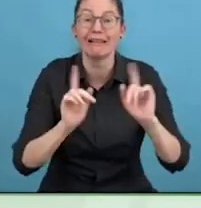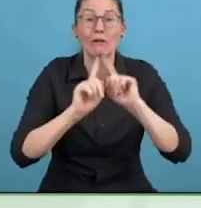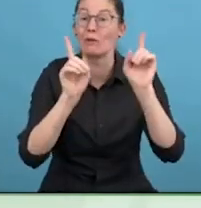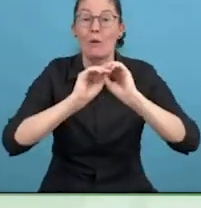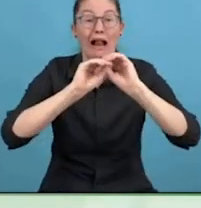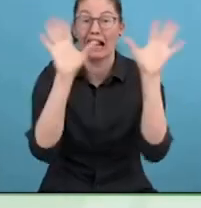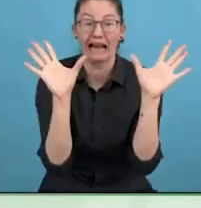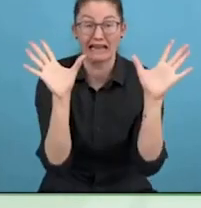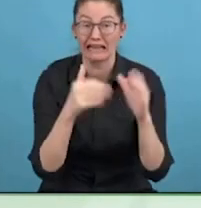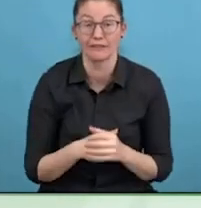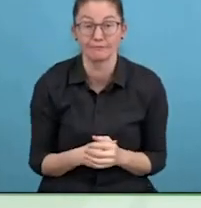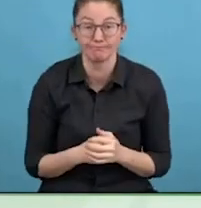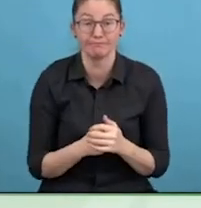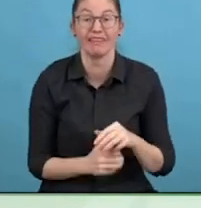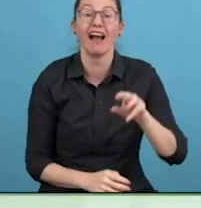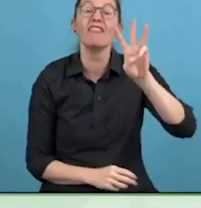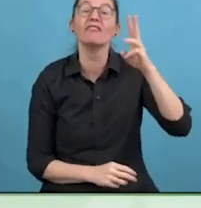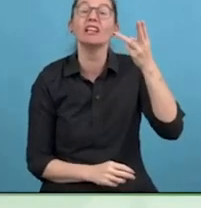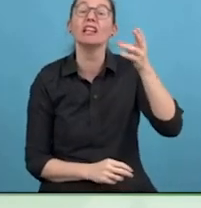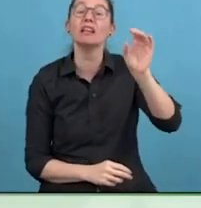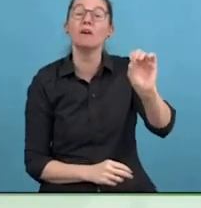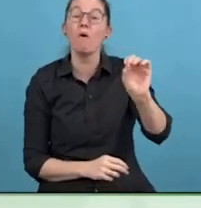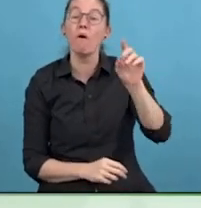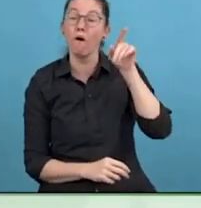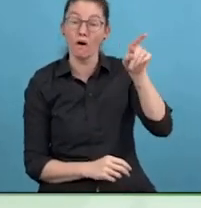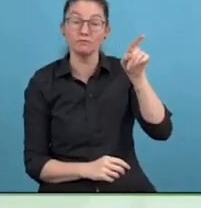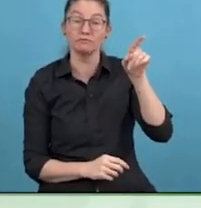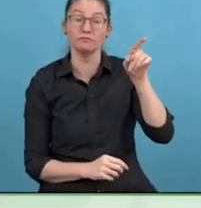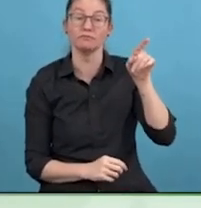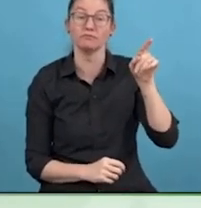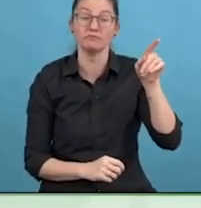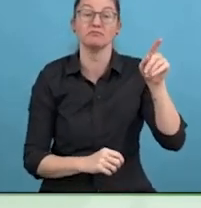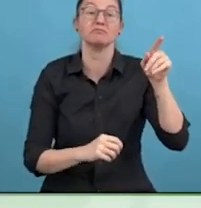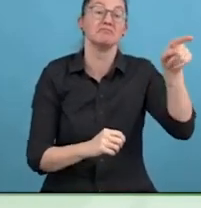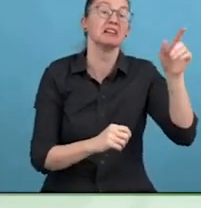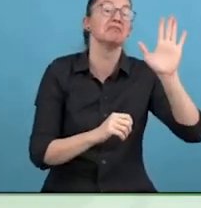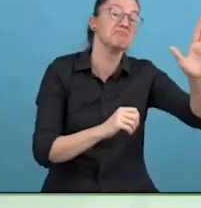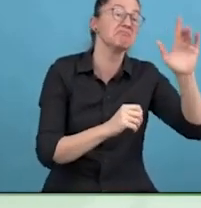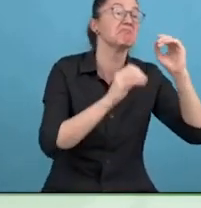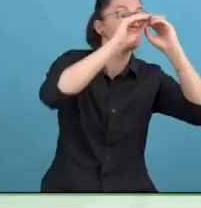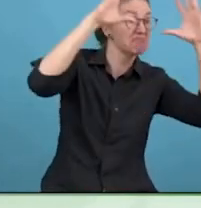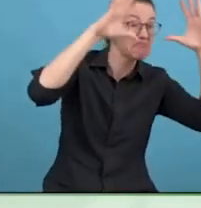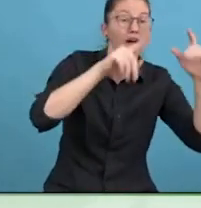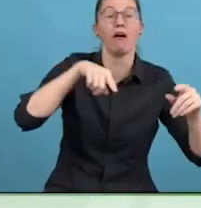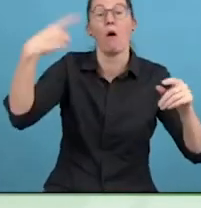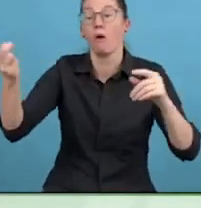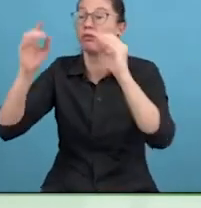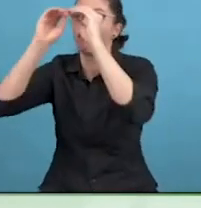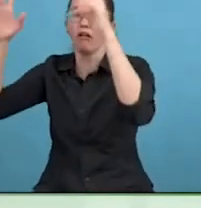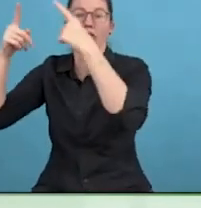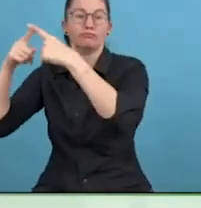each of our countries best recognised and support this new… It